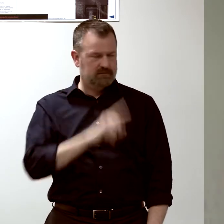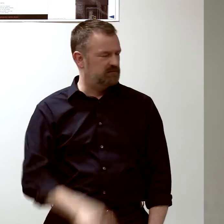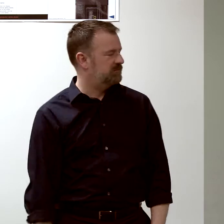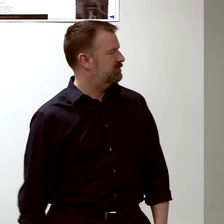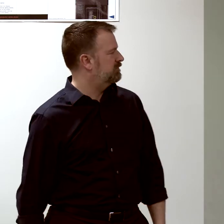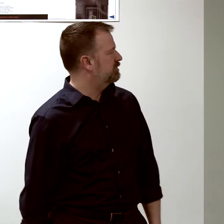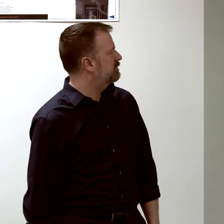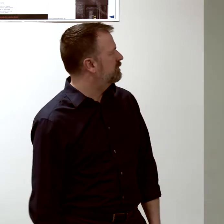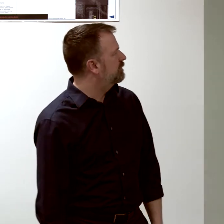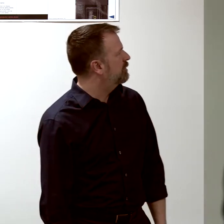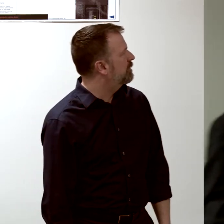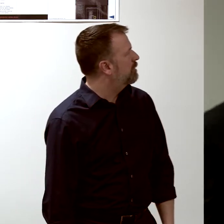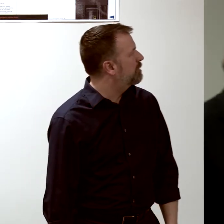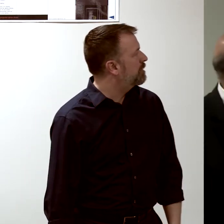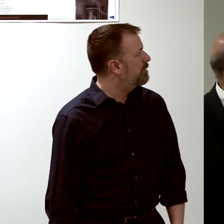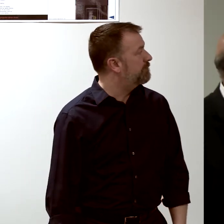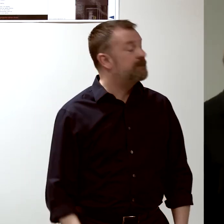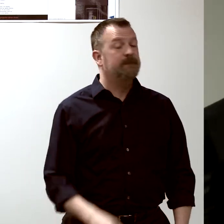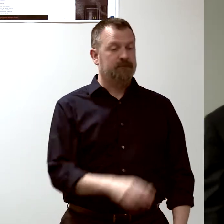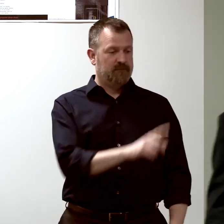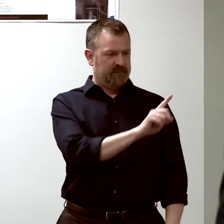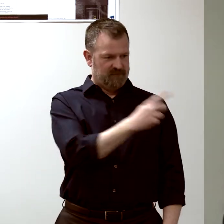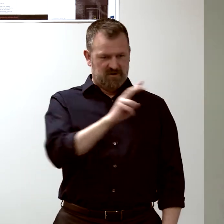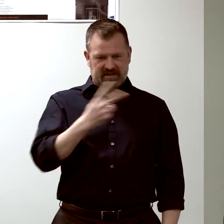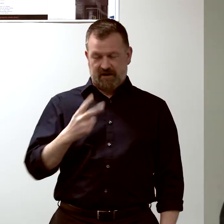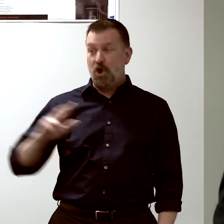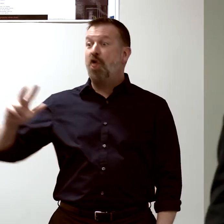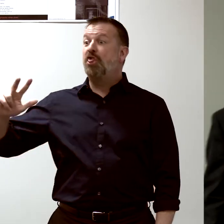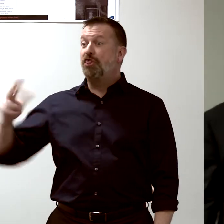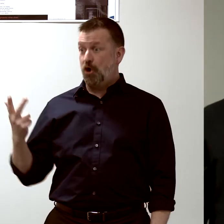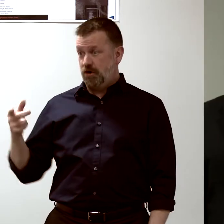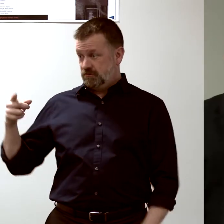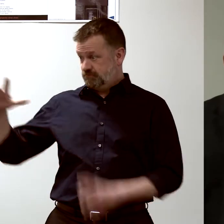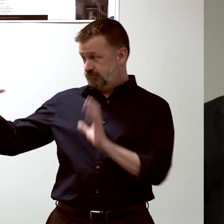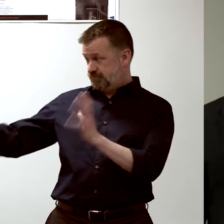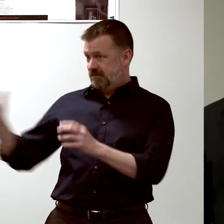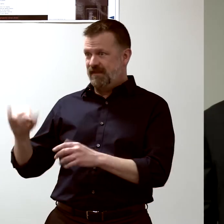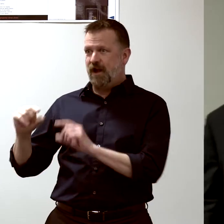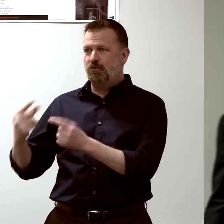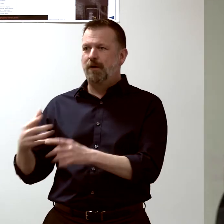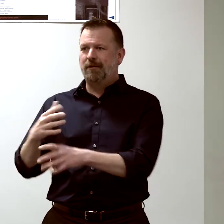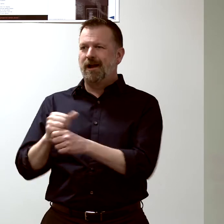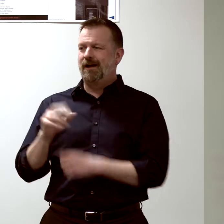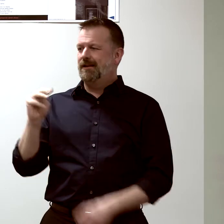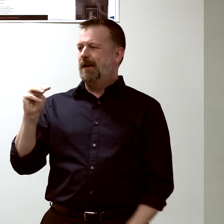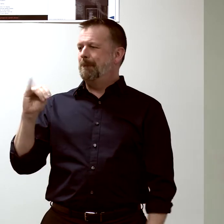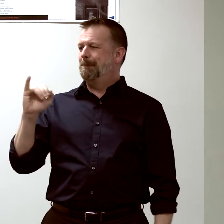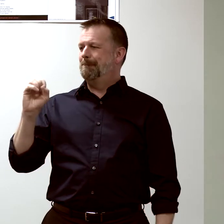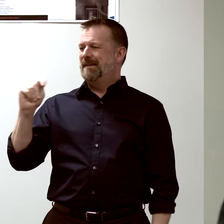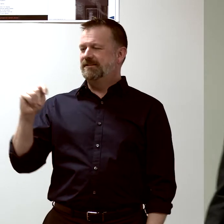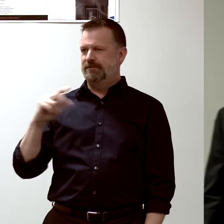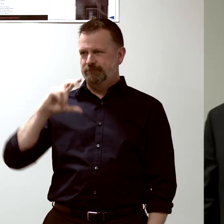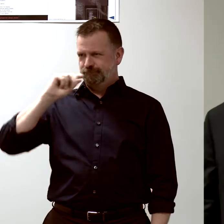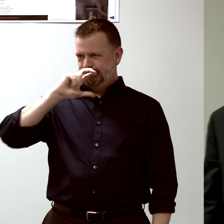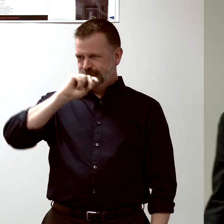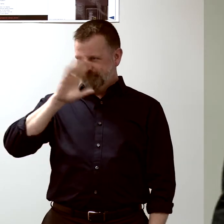The last group got the mist. I don't know if you guys know about the mist vaccine.